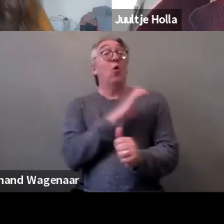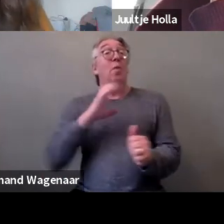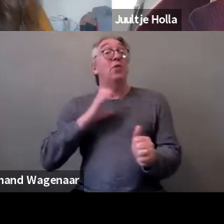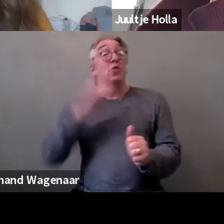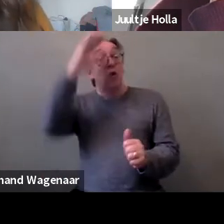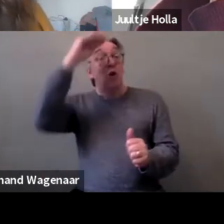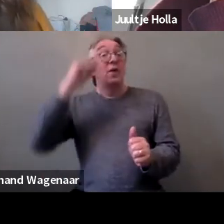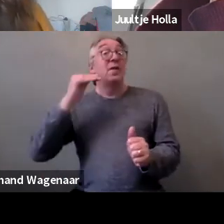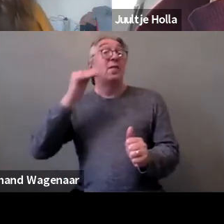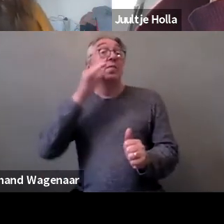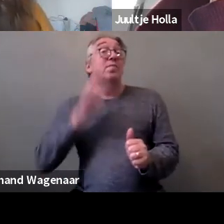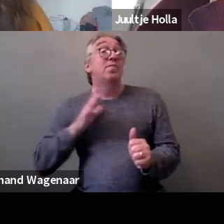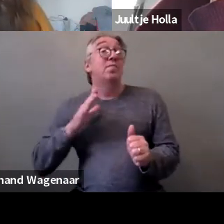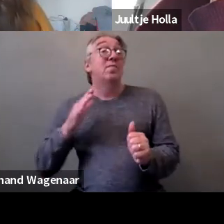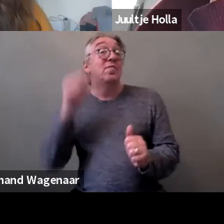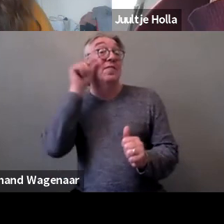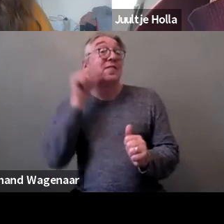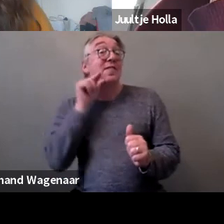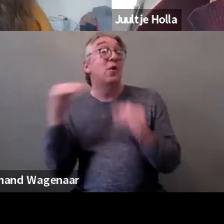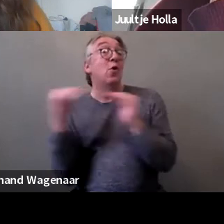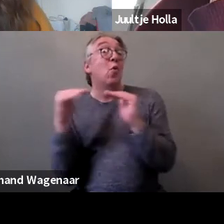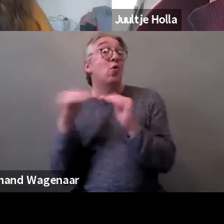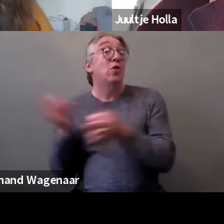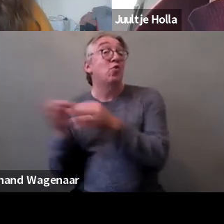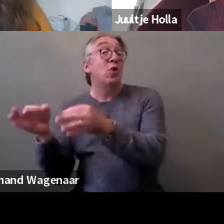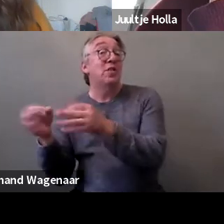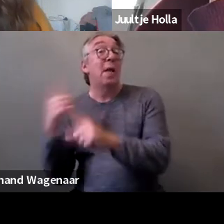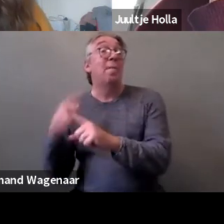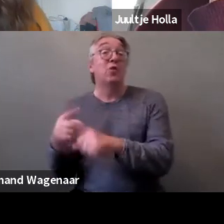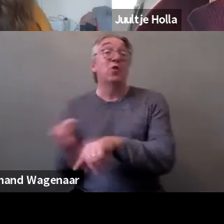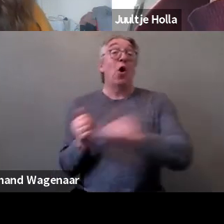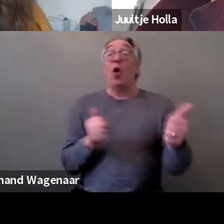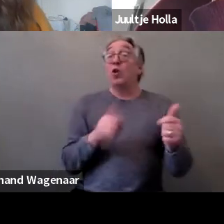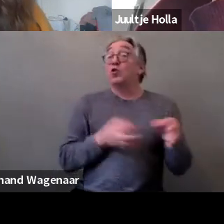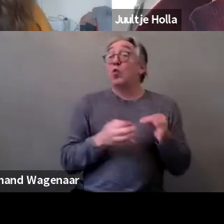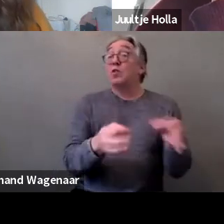but also the Victims’ Rights Strategy that was already adopted,